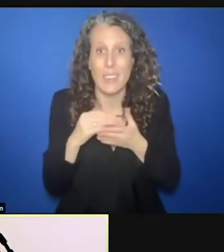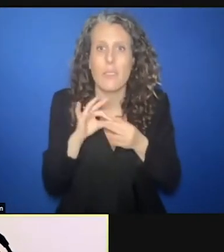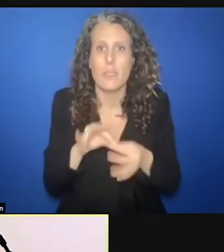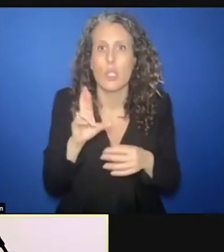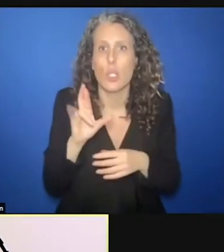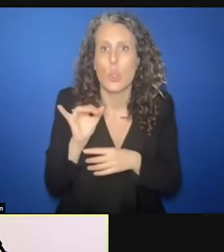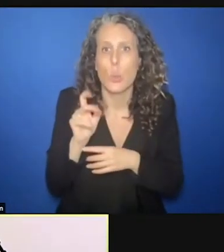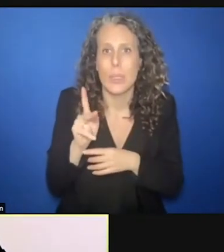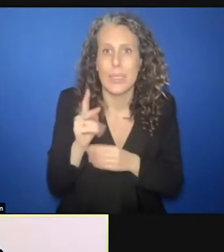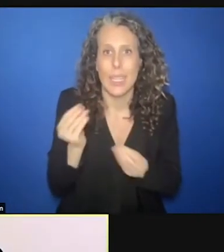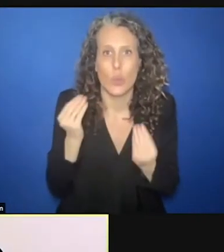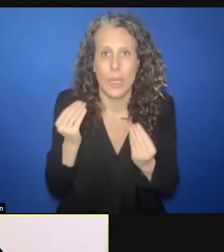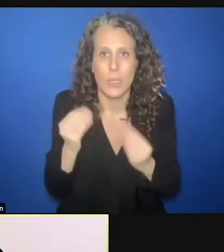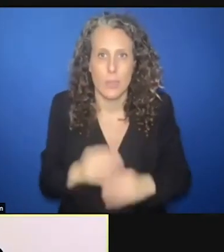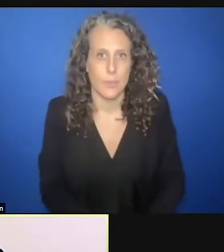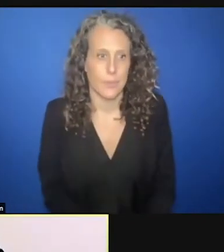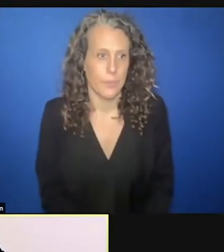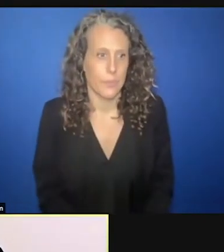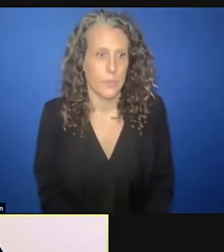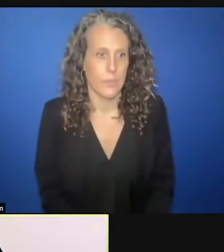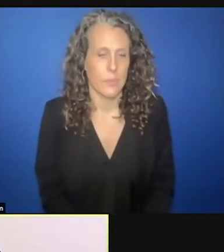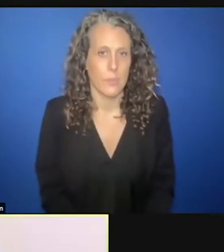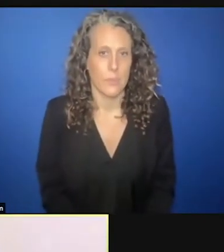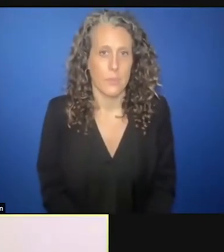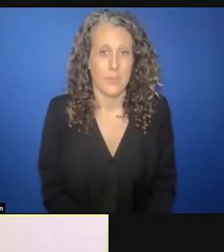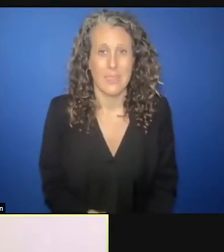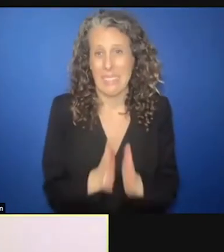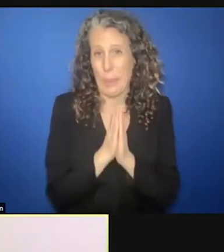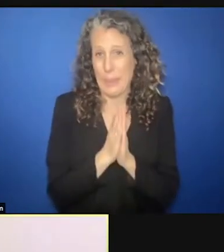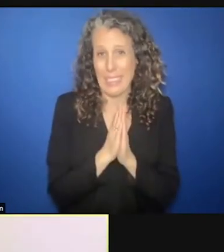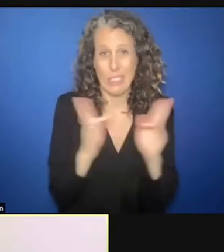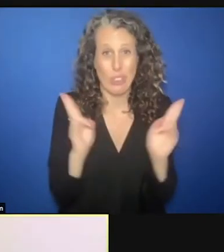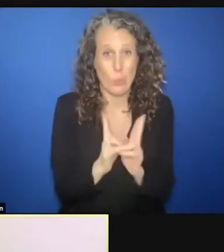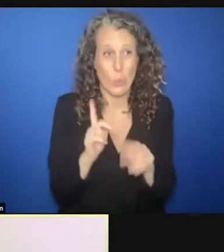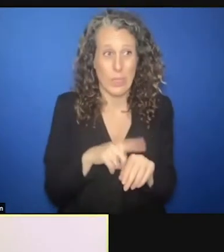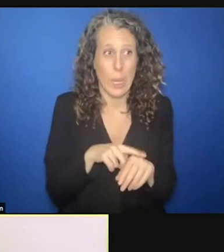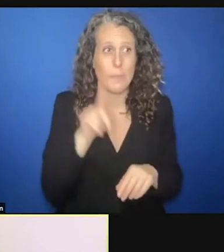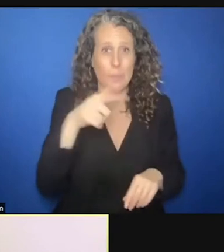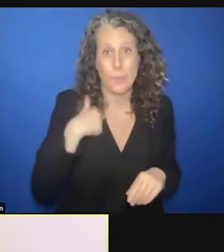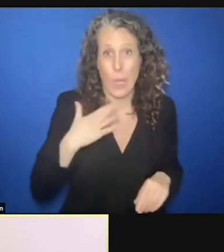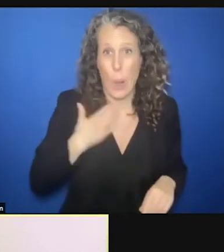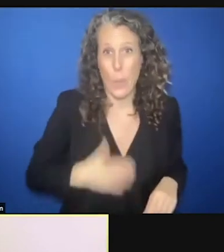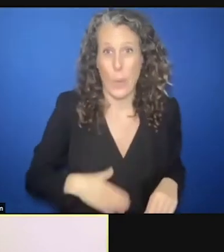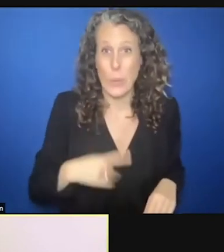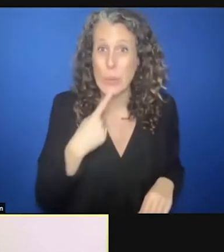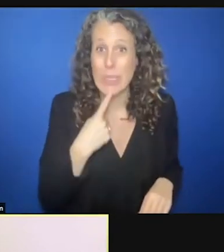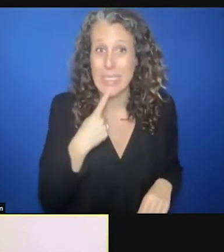One more point if you give me 10 more seconds, I want to say you know, in protection,